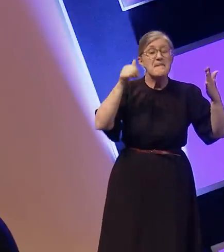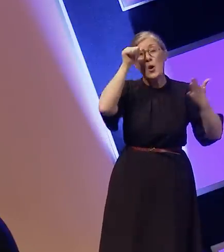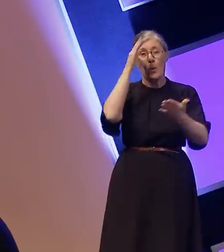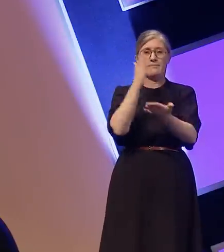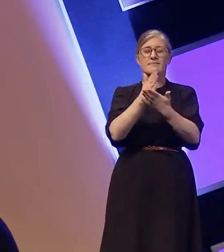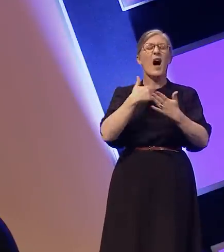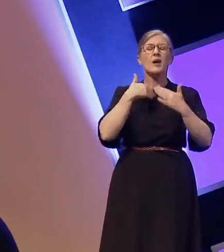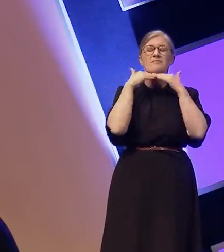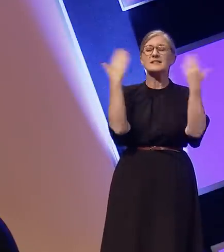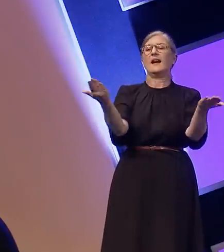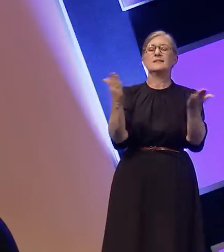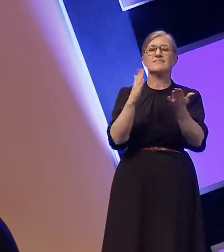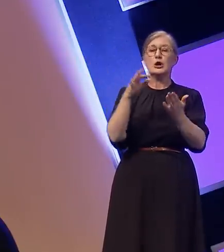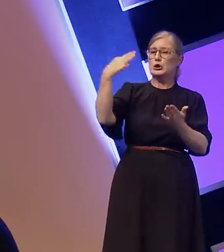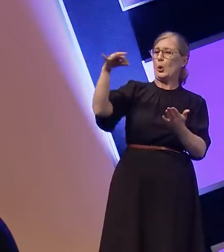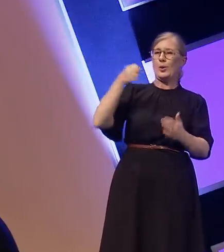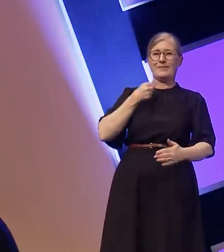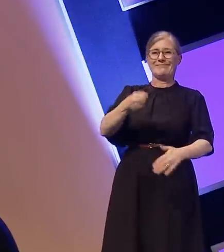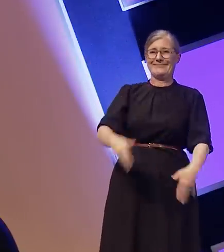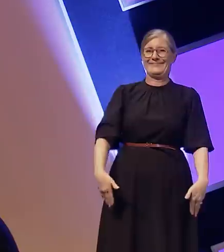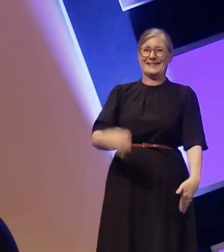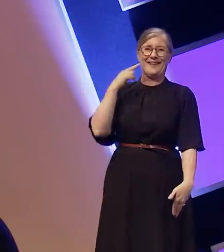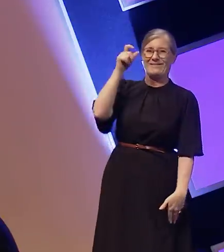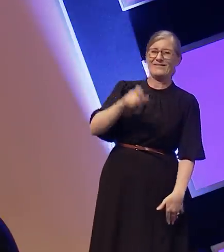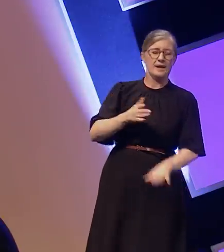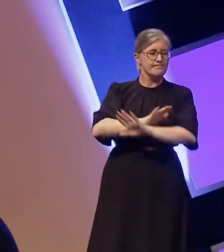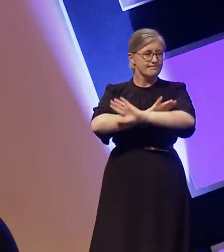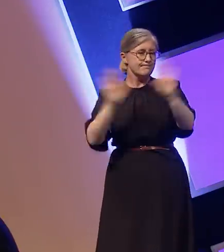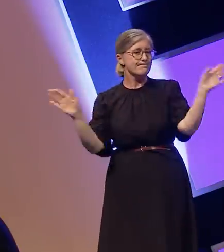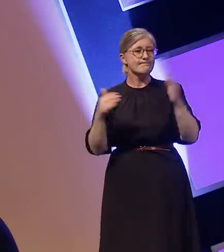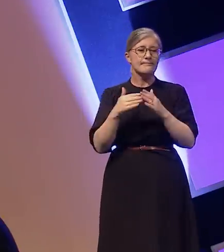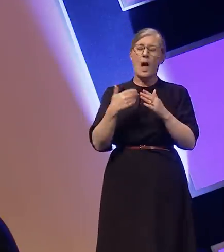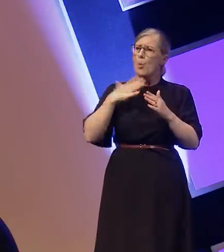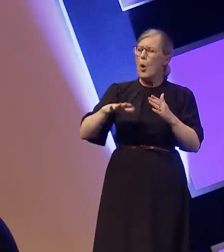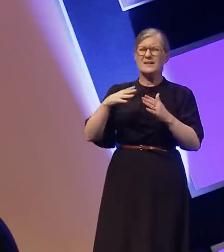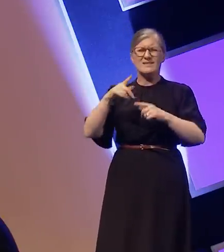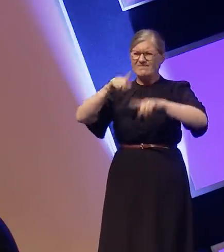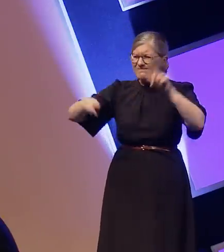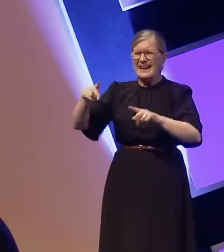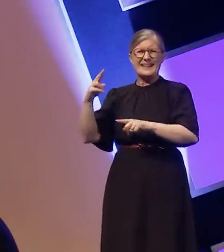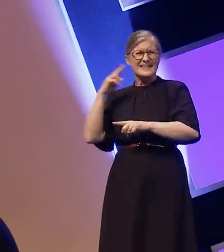I believe that diverse, rich and fascinating deaf stories are ready to go mainstream and that we